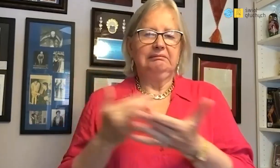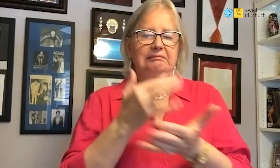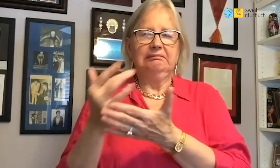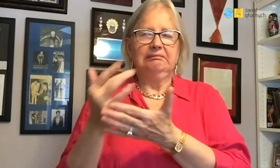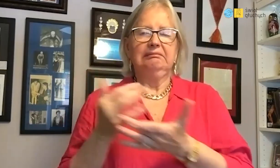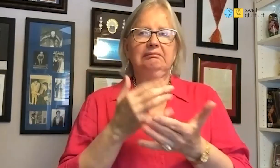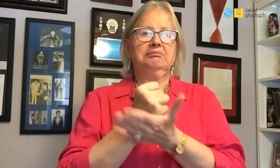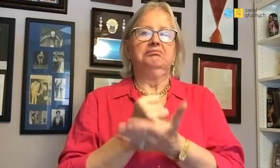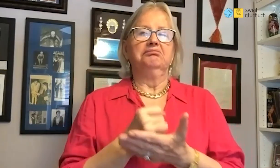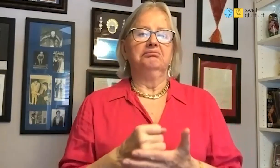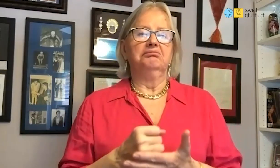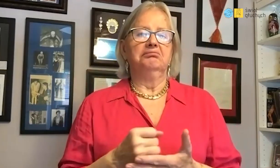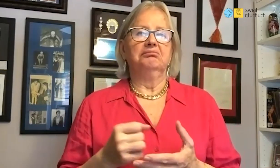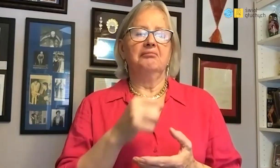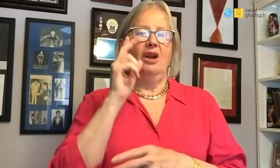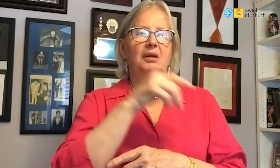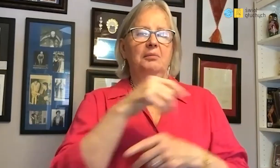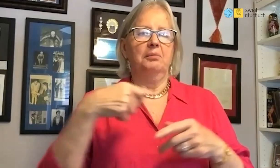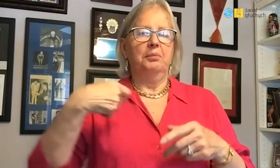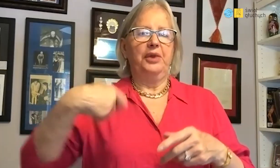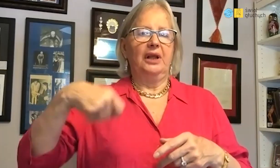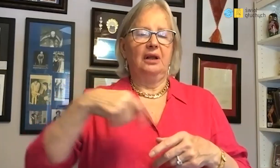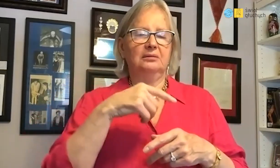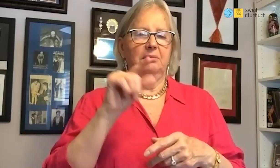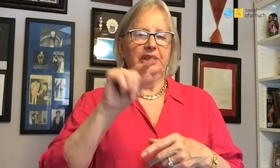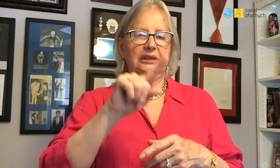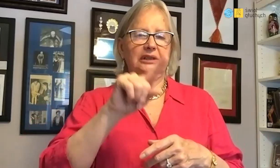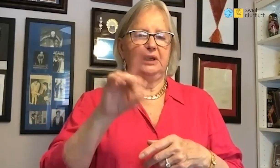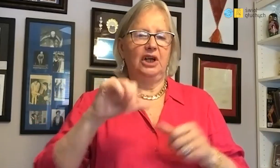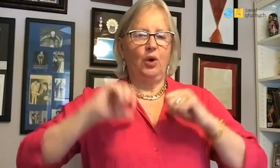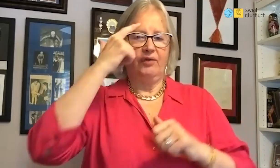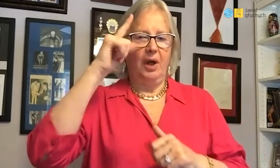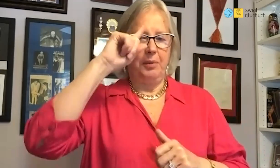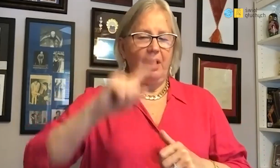The fact that I have a passport pleased the president of the PZG Main Board very much